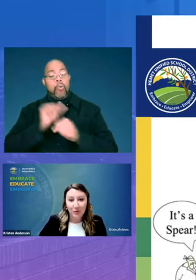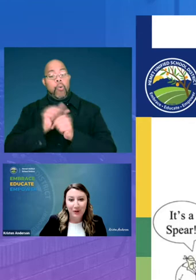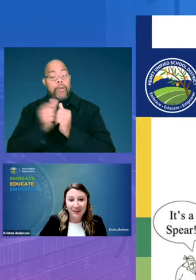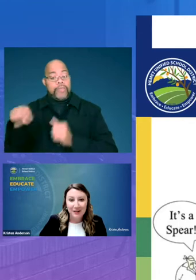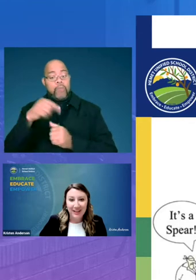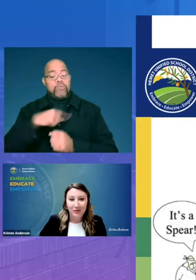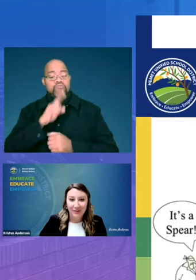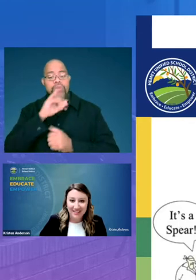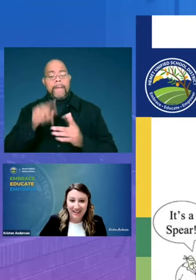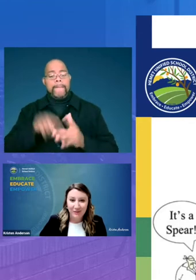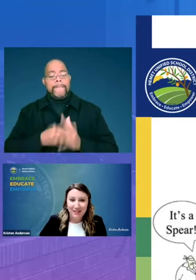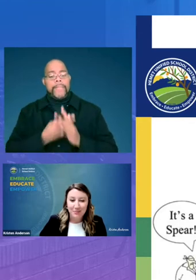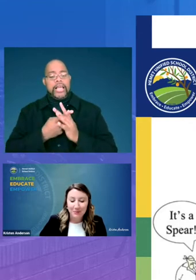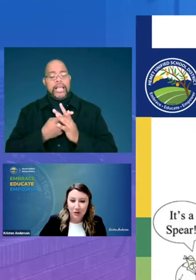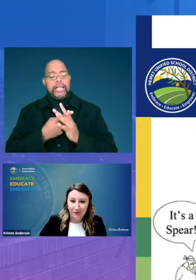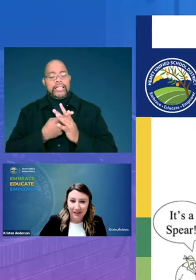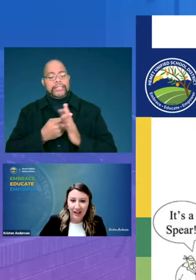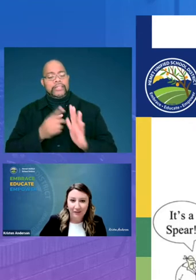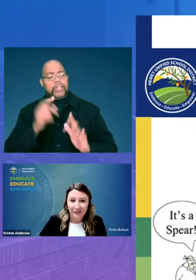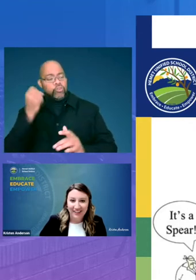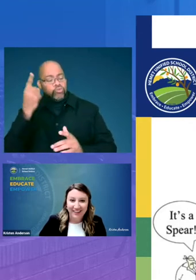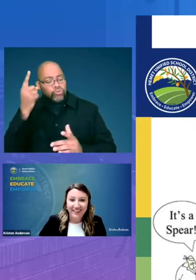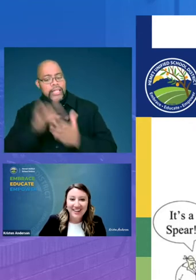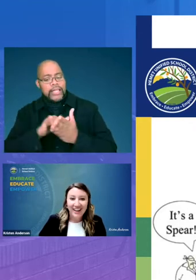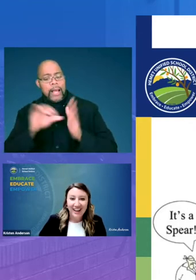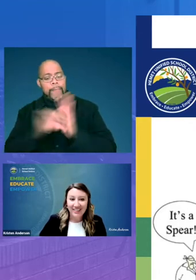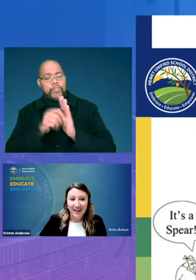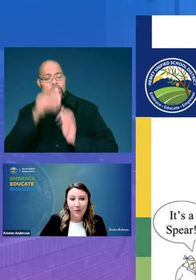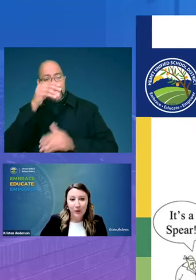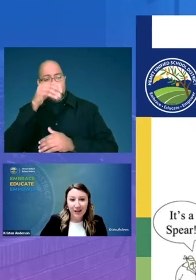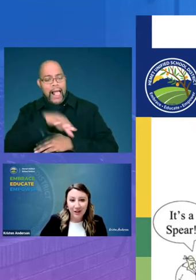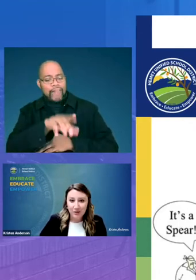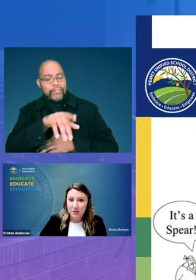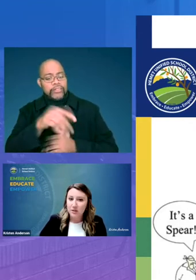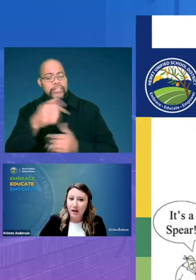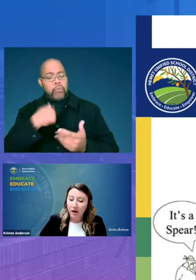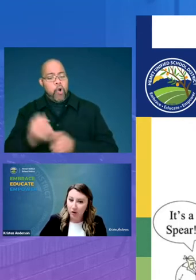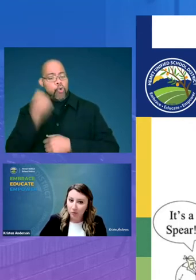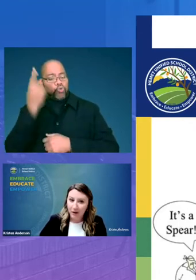really began to resonate with this picture of an elephant here and that we understood our own part